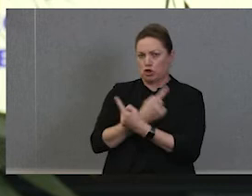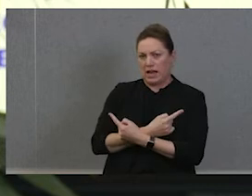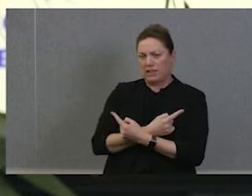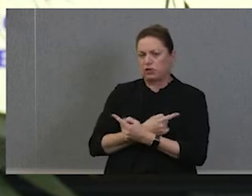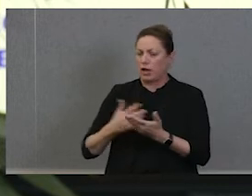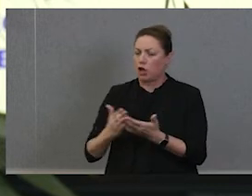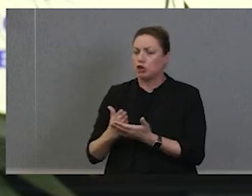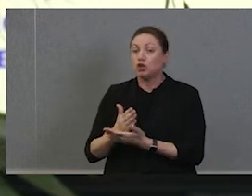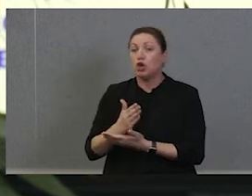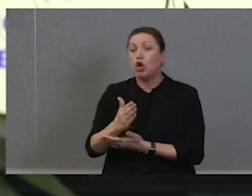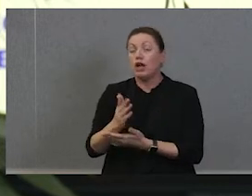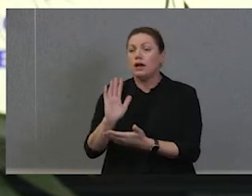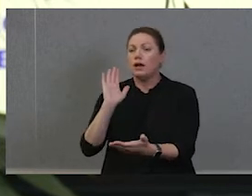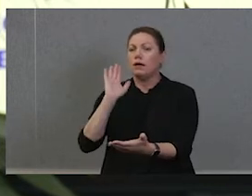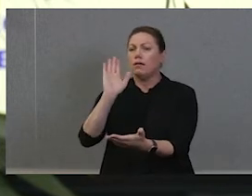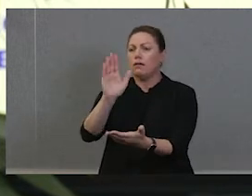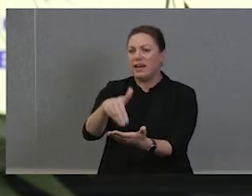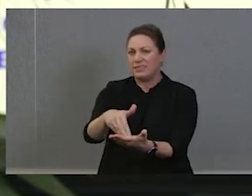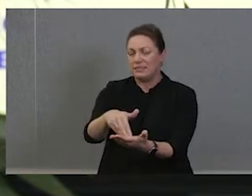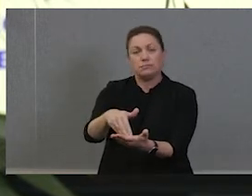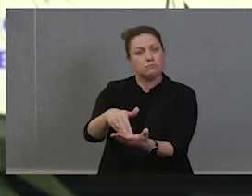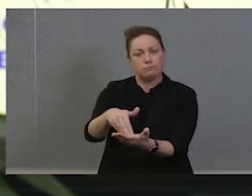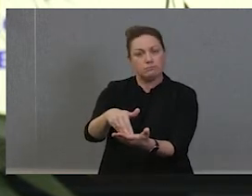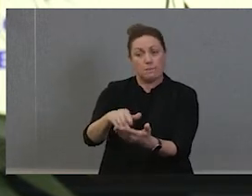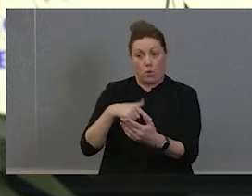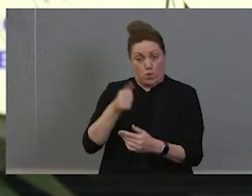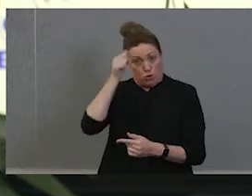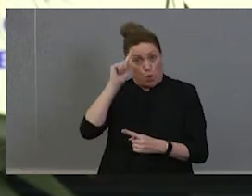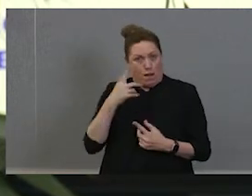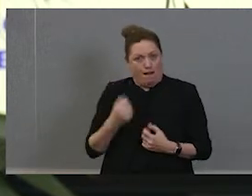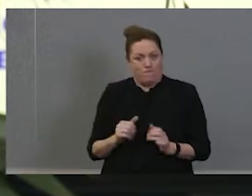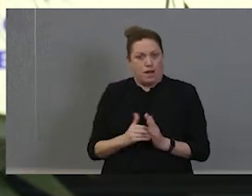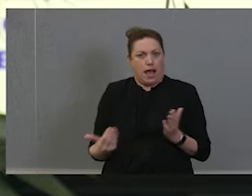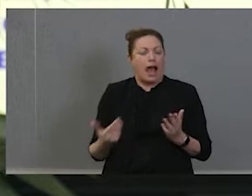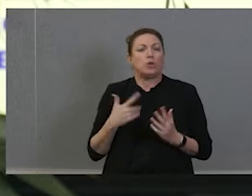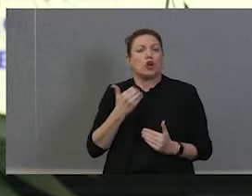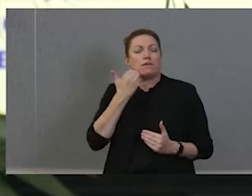what we do know is what we have now is, not satisfactory. It's not respectful. You've